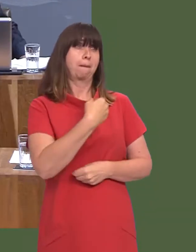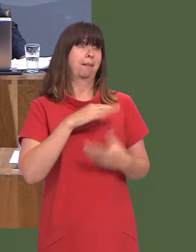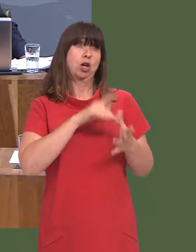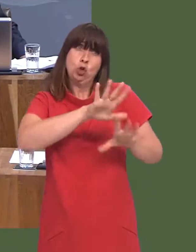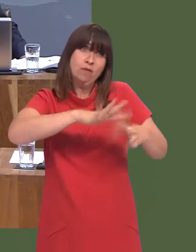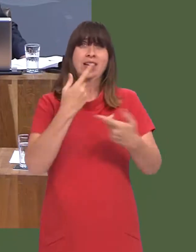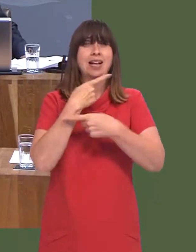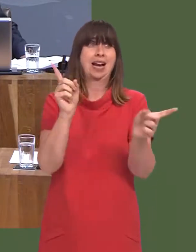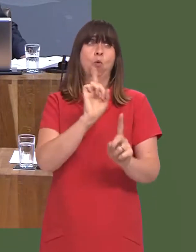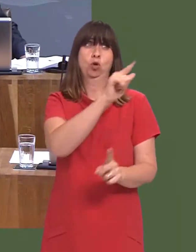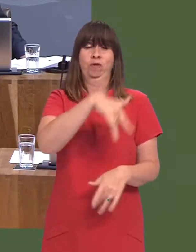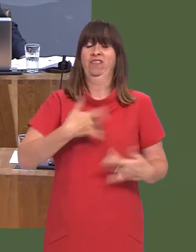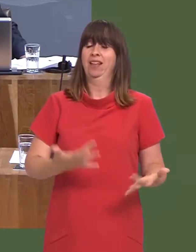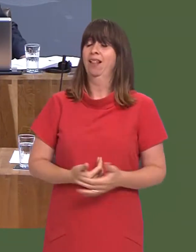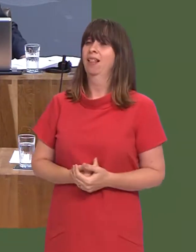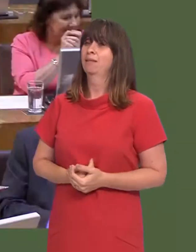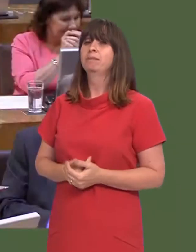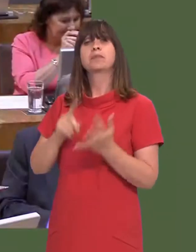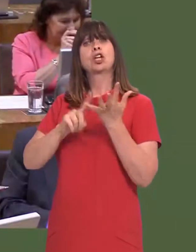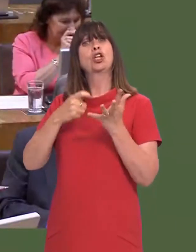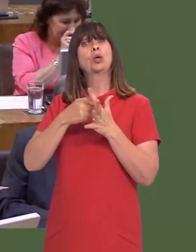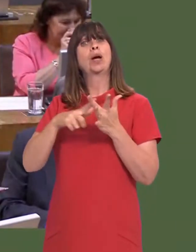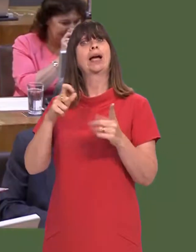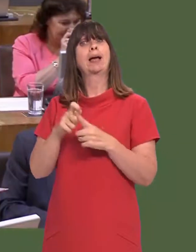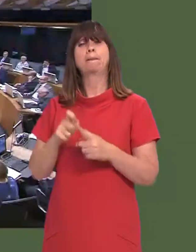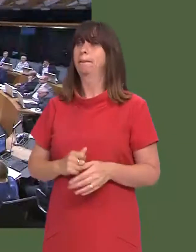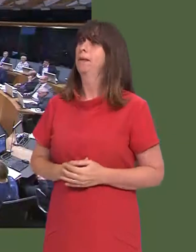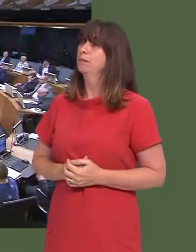Y Llywydd / The Llywydd: The leader of the UKIP group, Neil Hamilton.